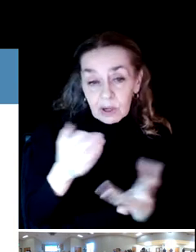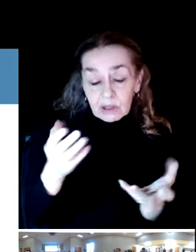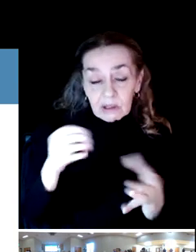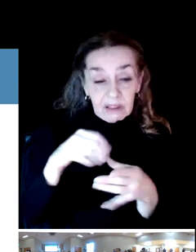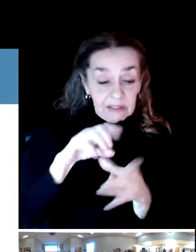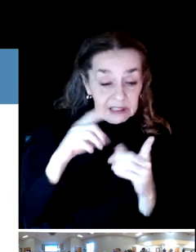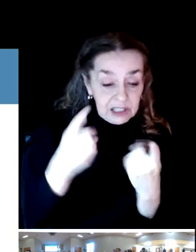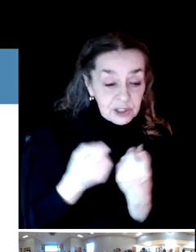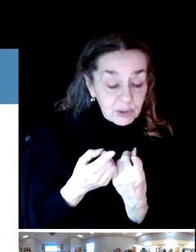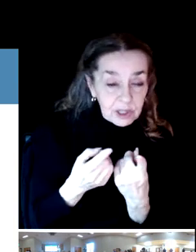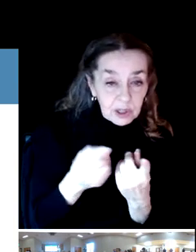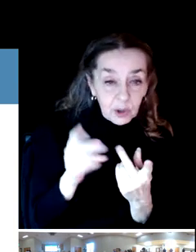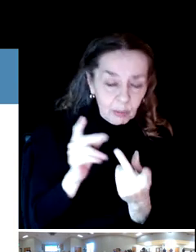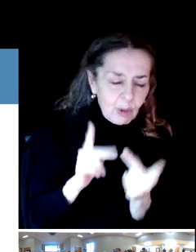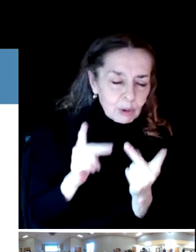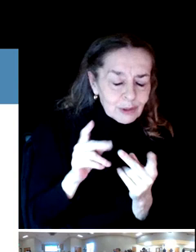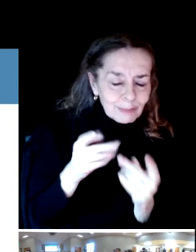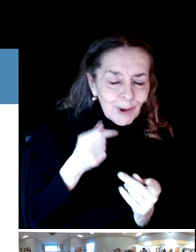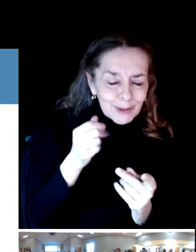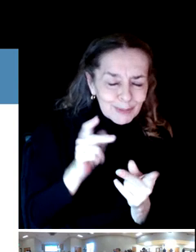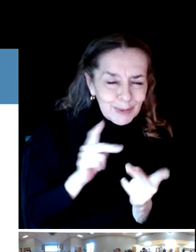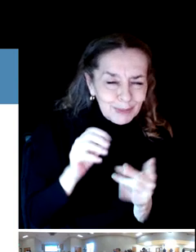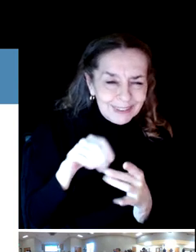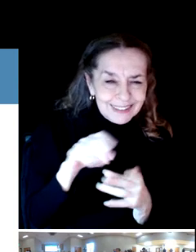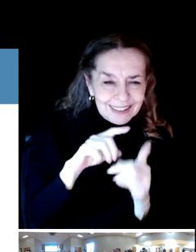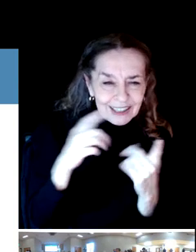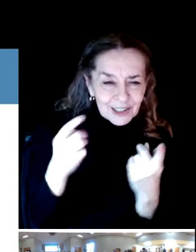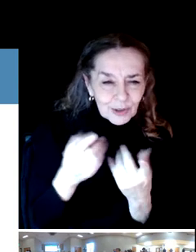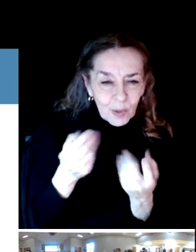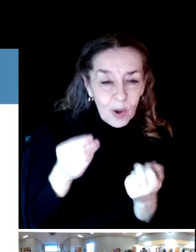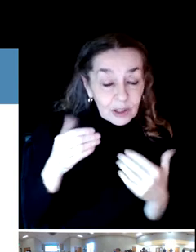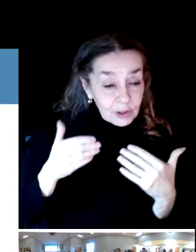of folks in the district want us to move forward with.